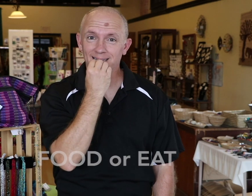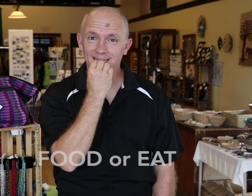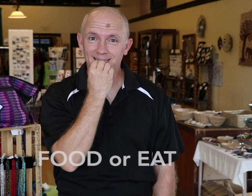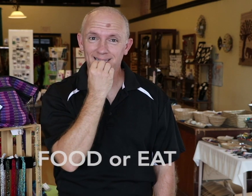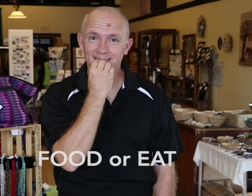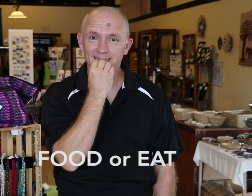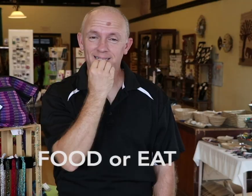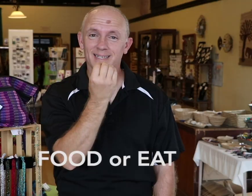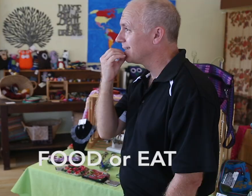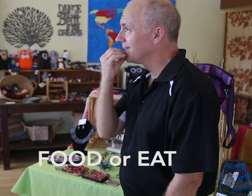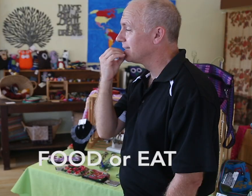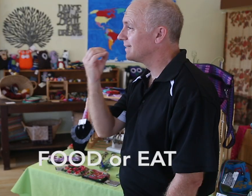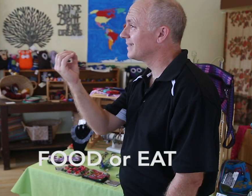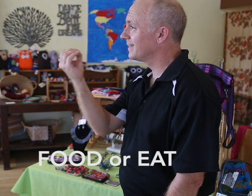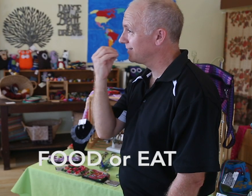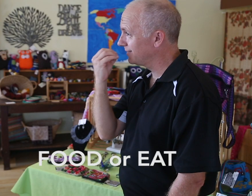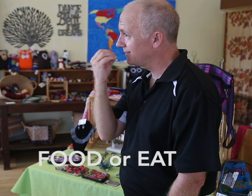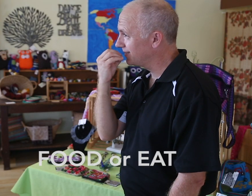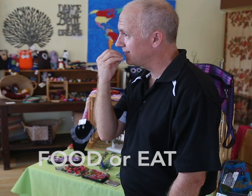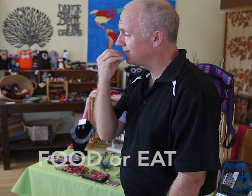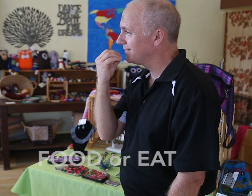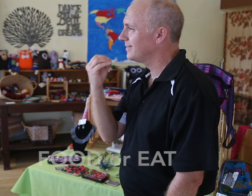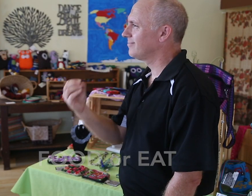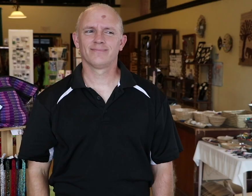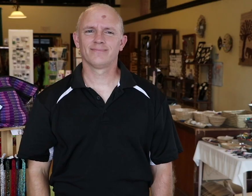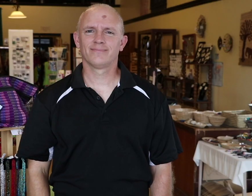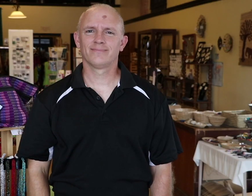Food or Eat